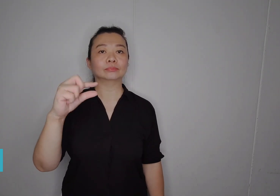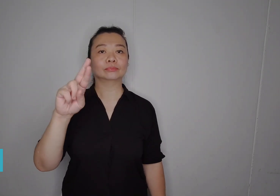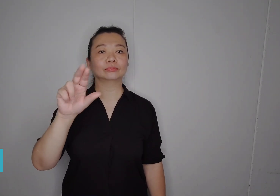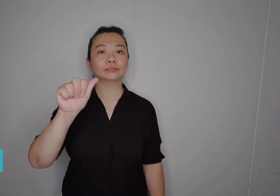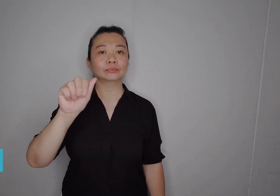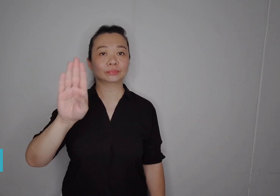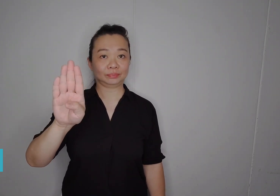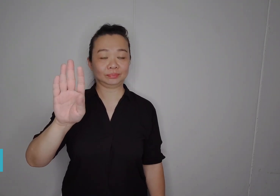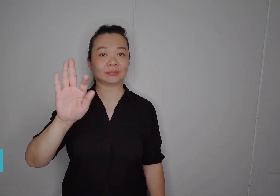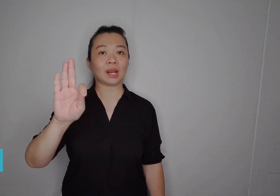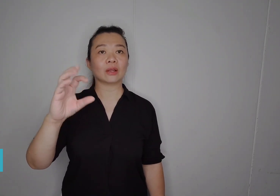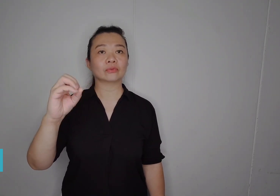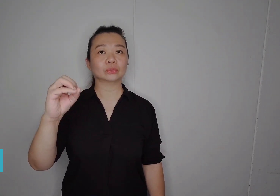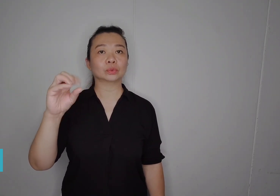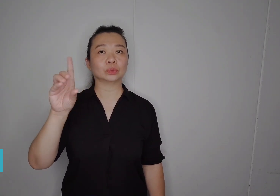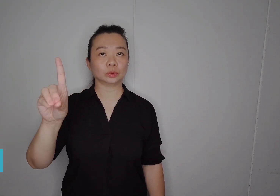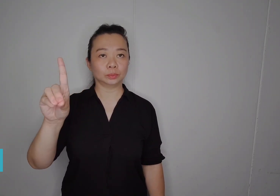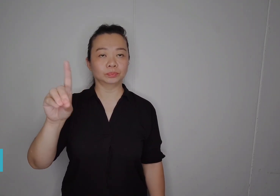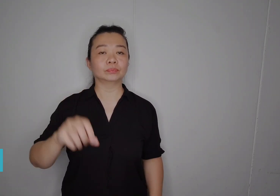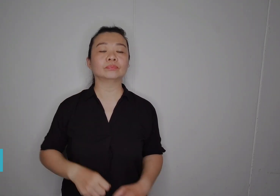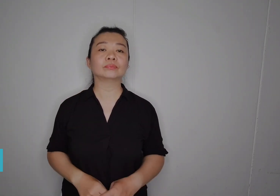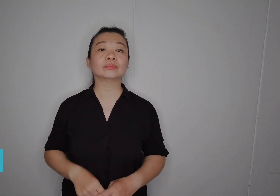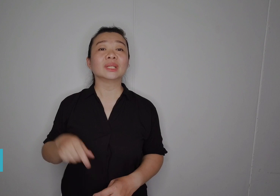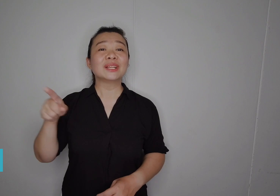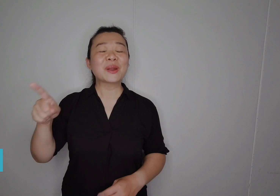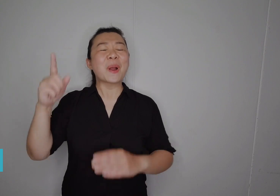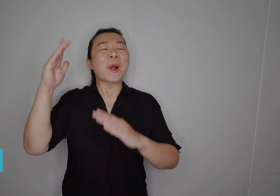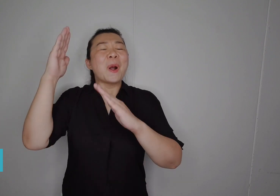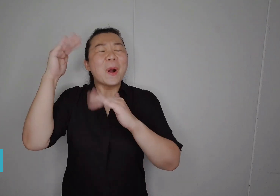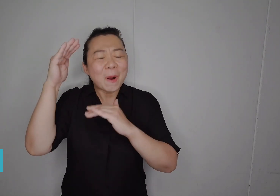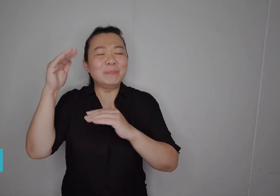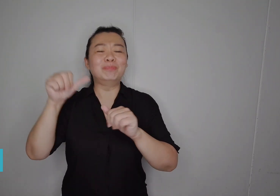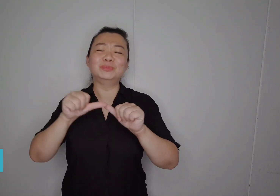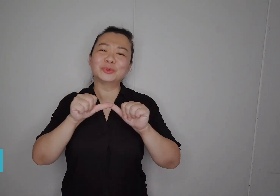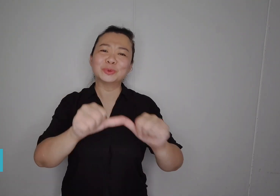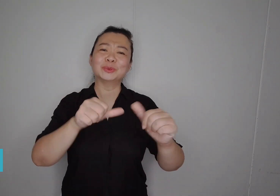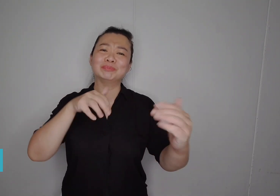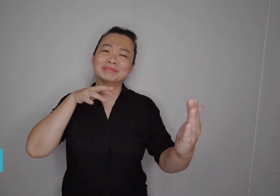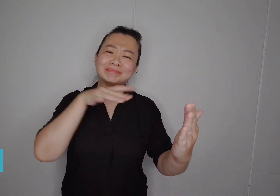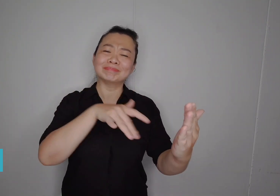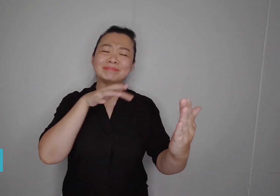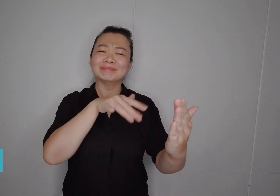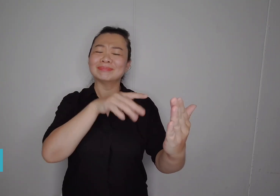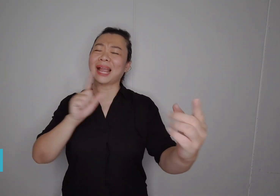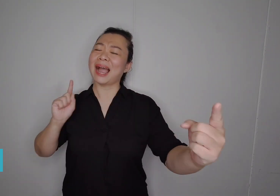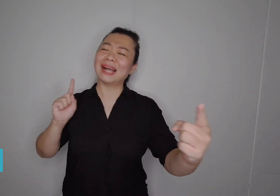He hopes to continue with his studies till he obtains his degree.